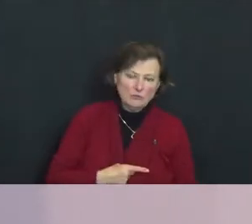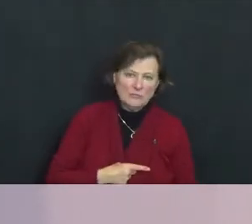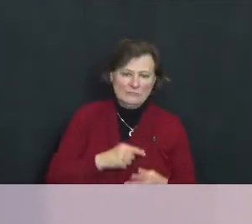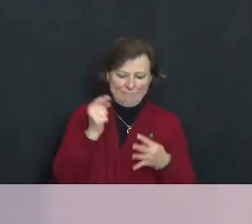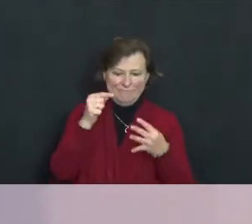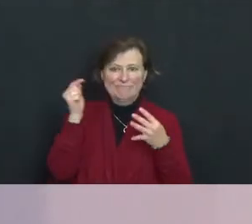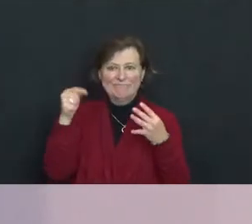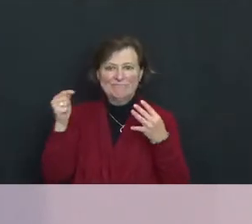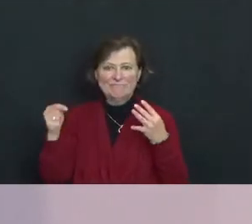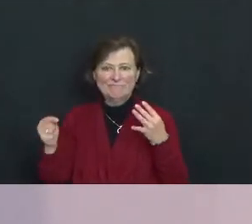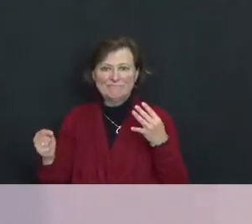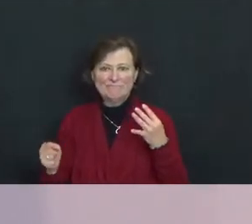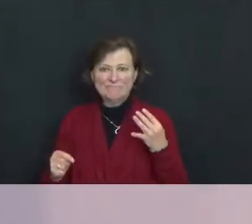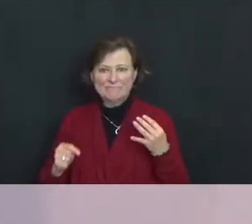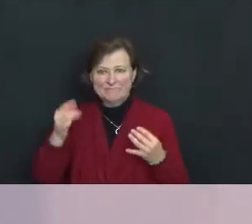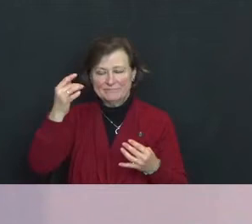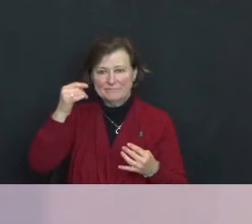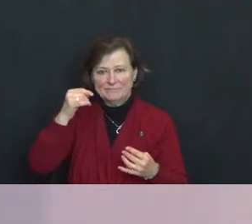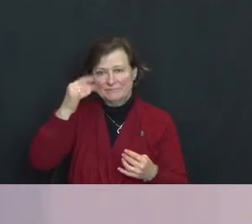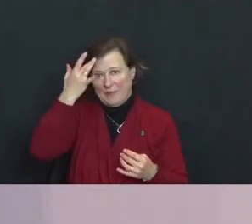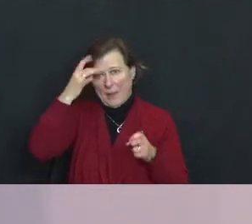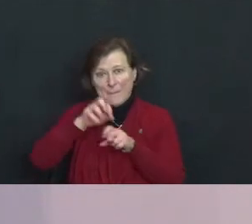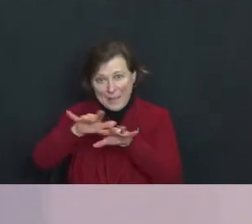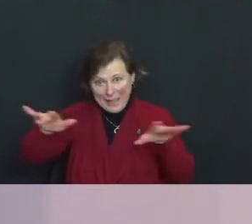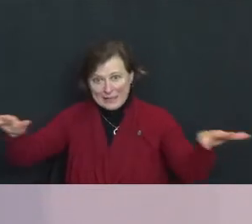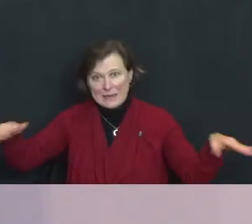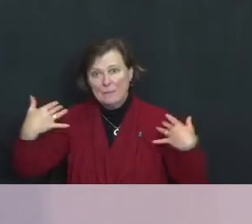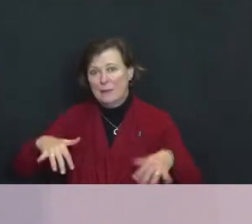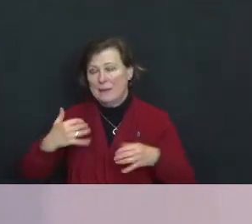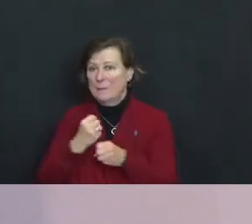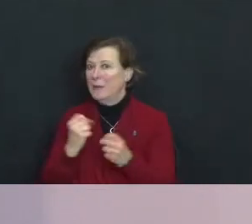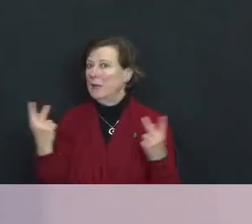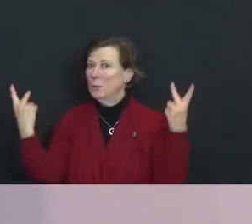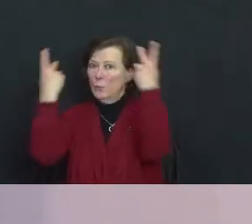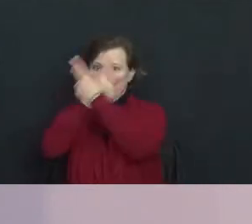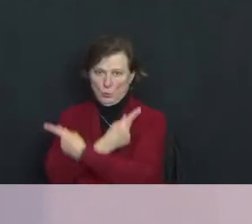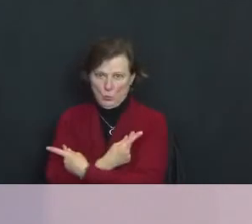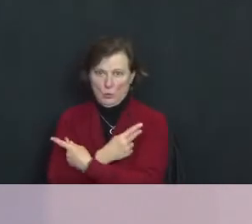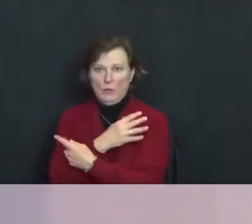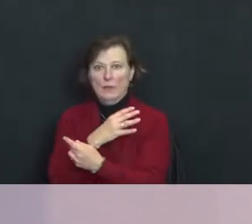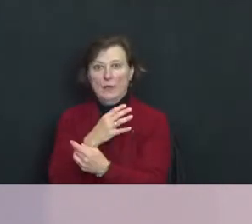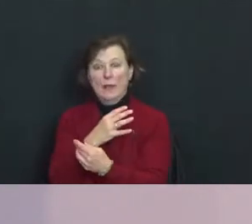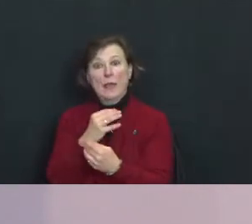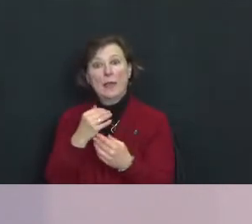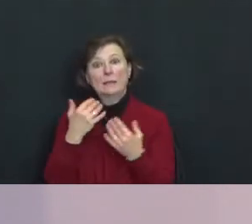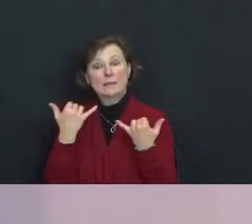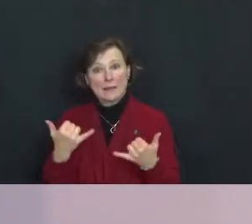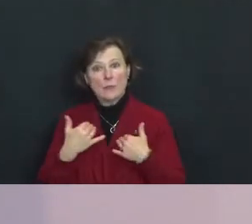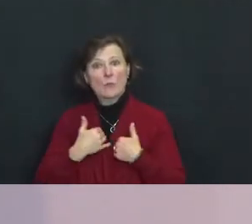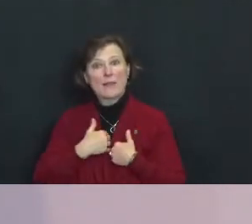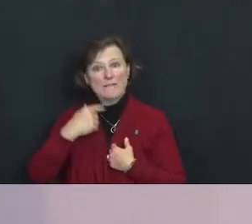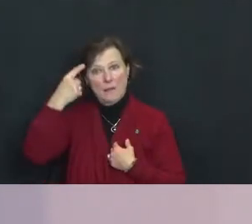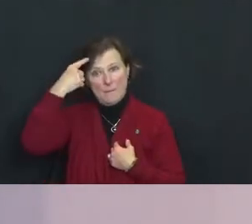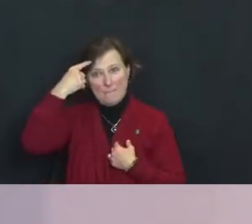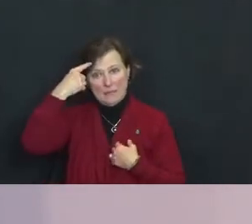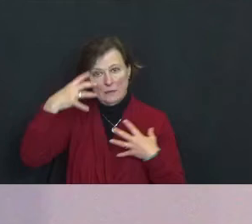The pandemic has greatly exacerbated this and has led to a mental health crisis.